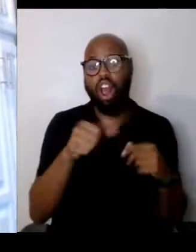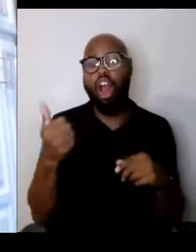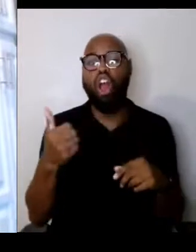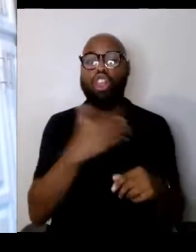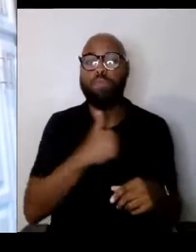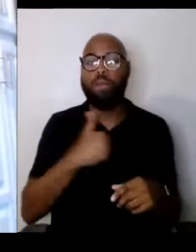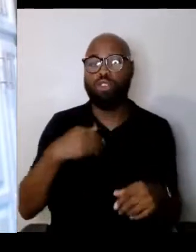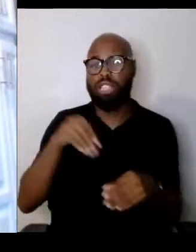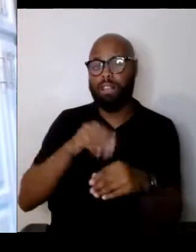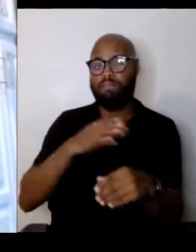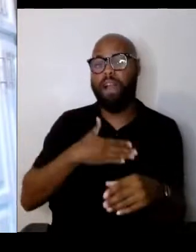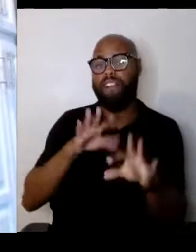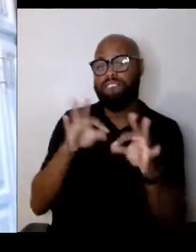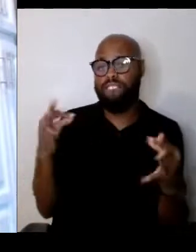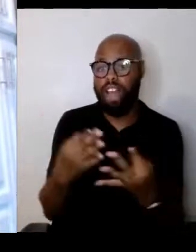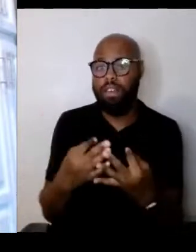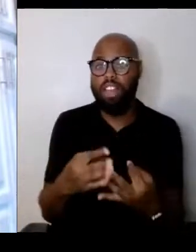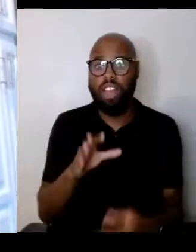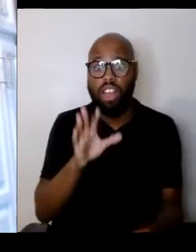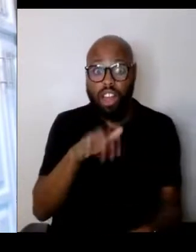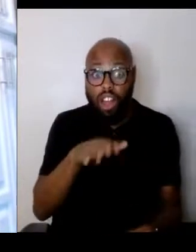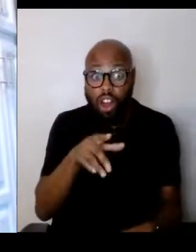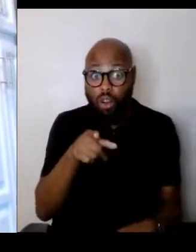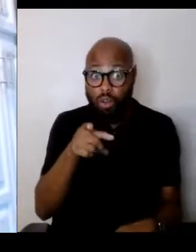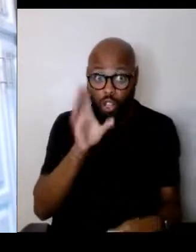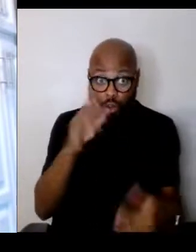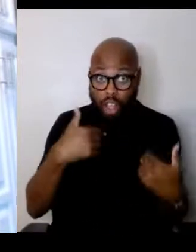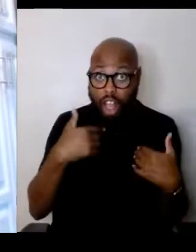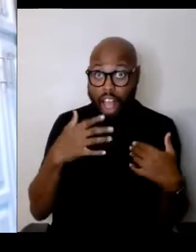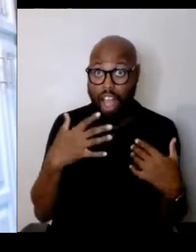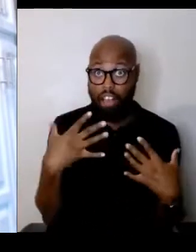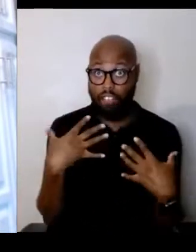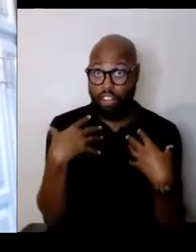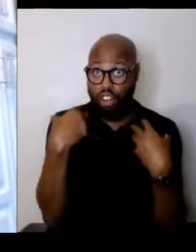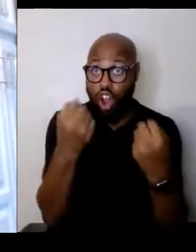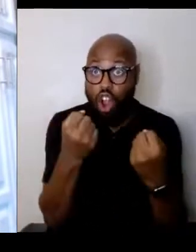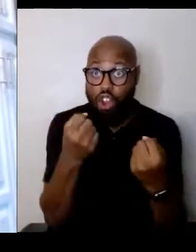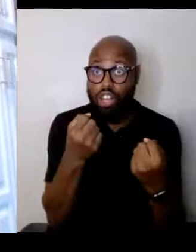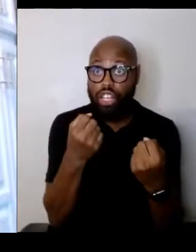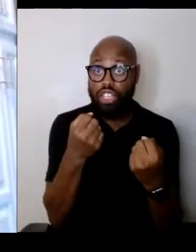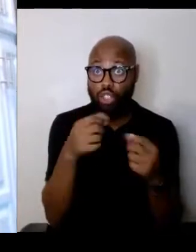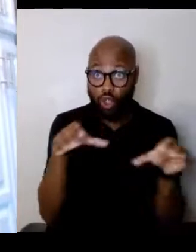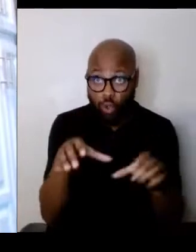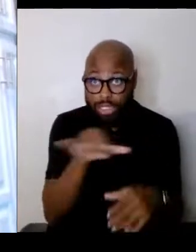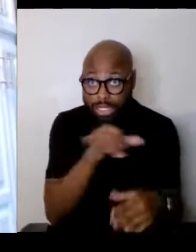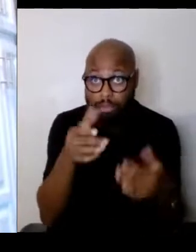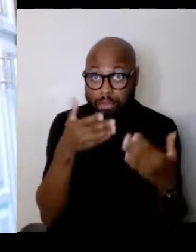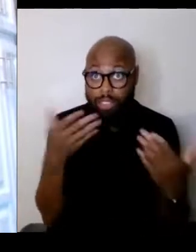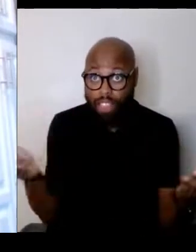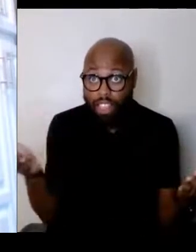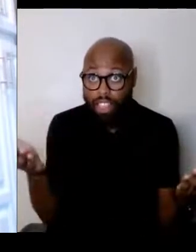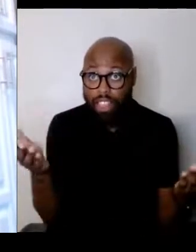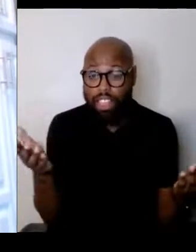"would I have had the courage to do the same thing?" And it was amazing courage